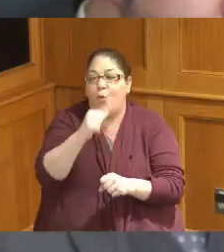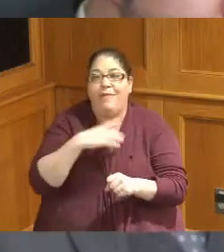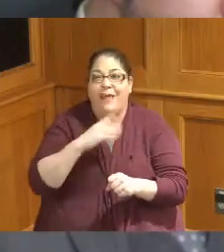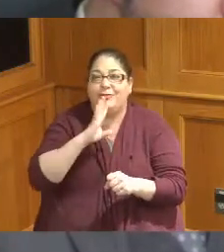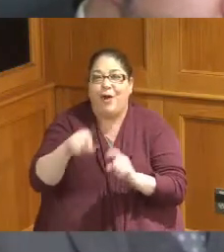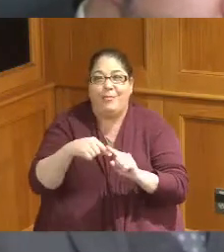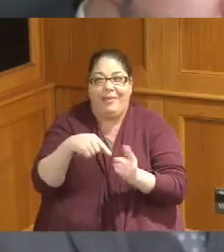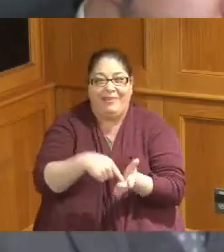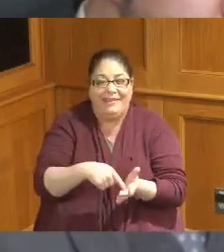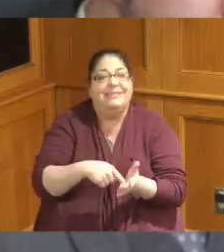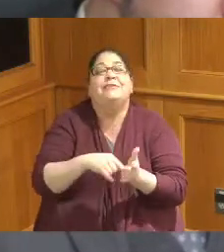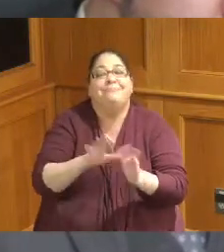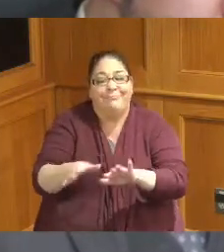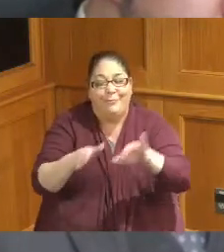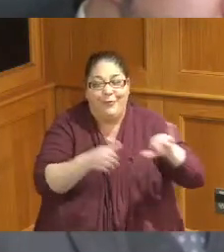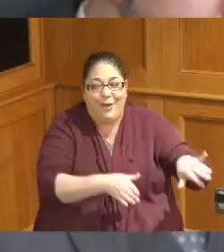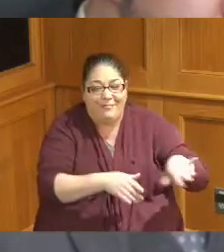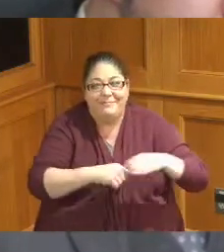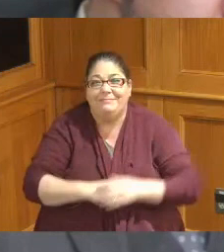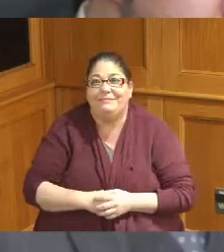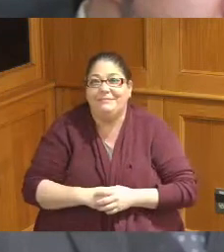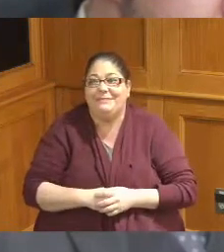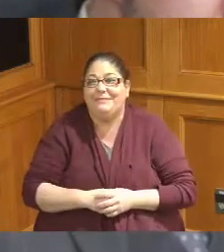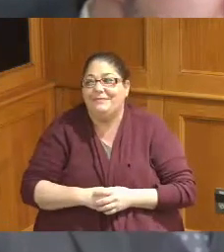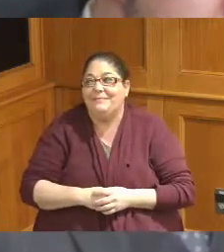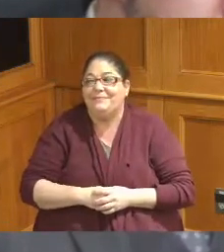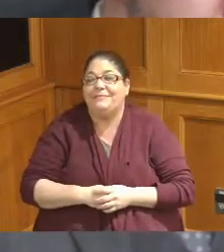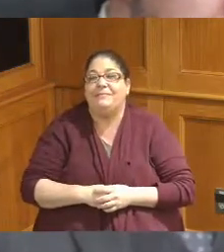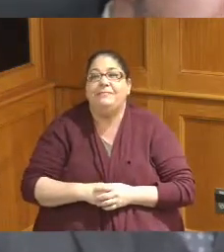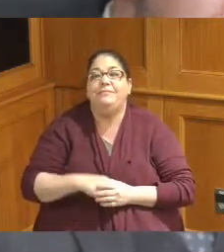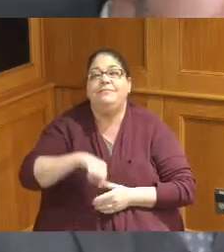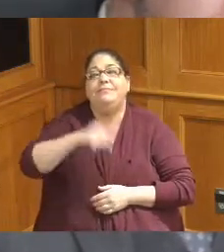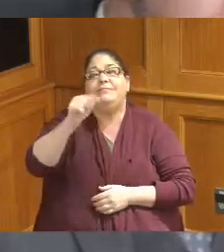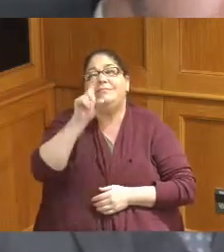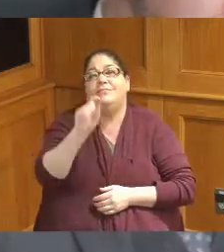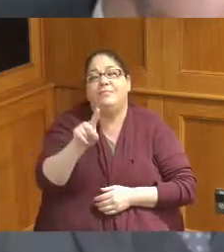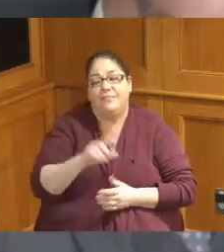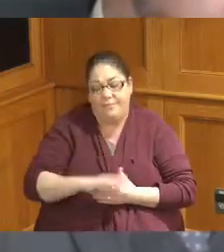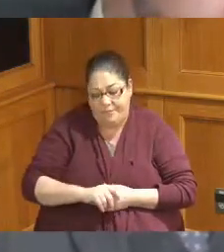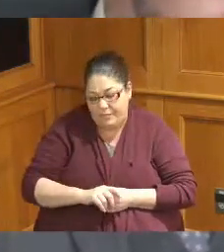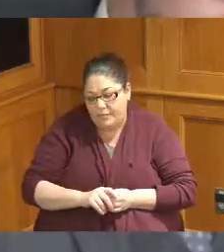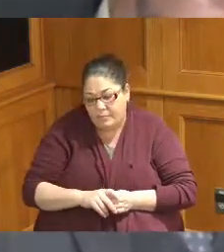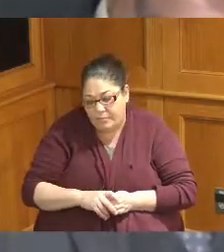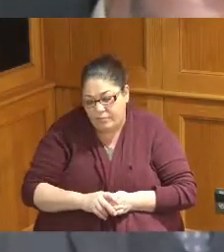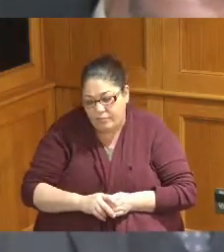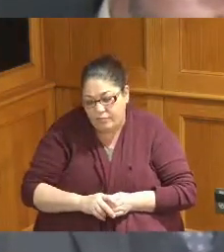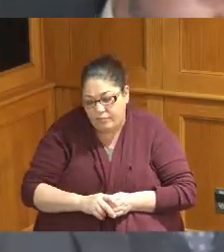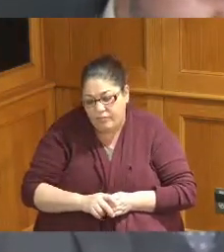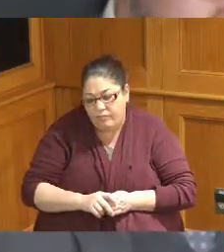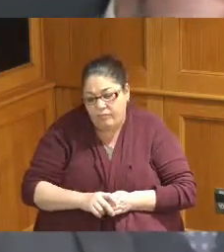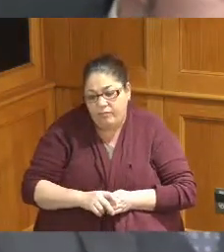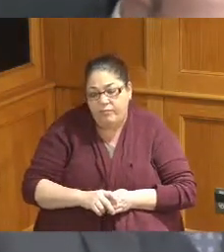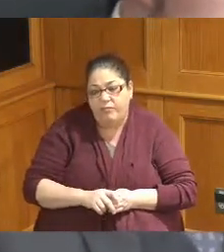I just have one other question so when you talked about and then so my overriding concern